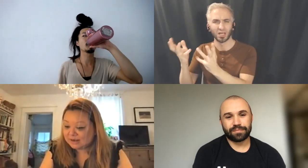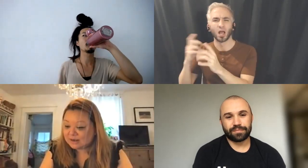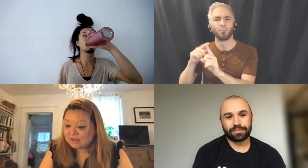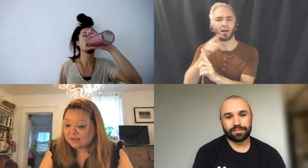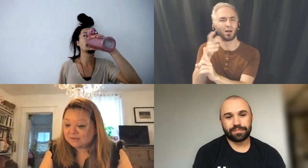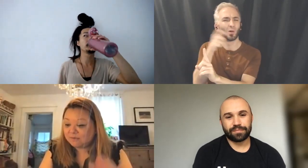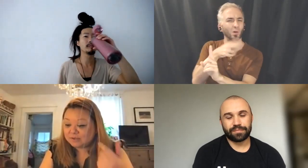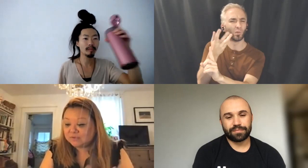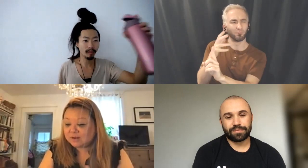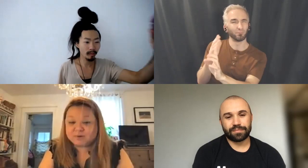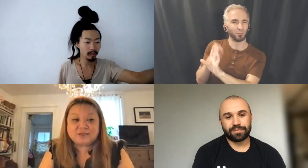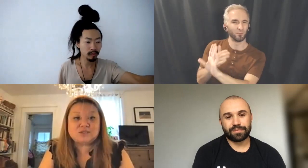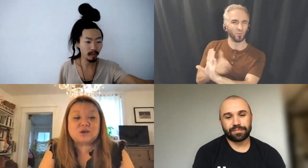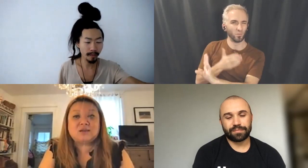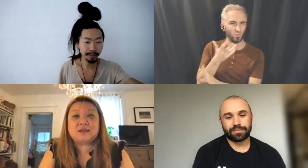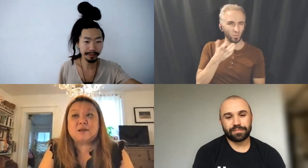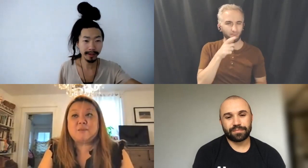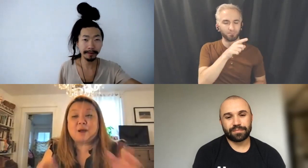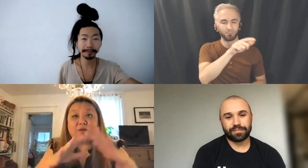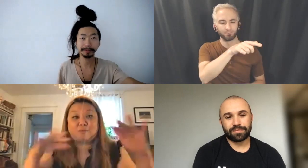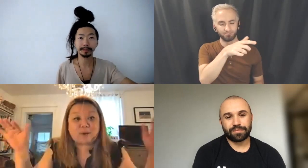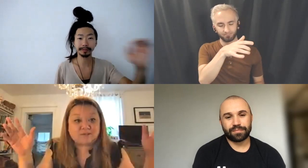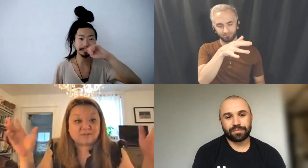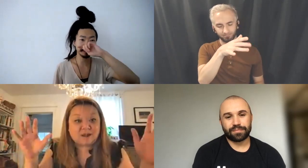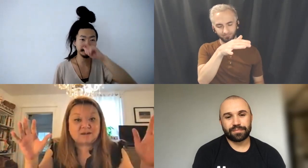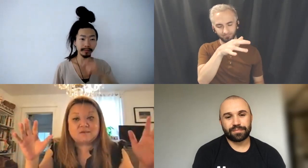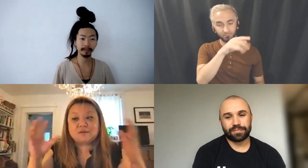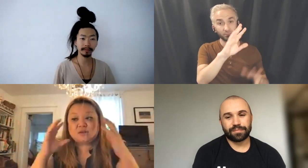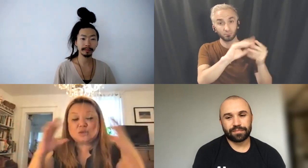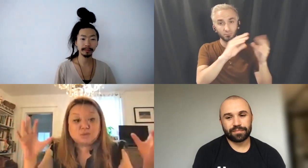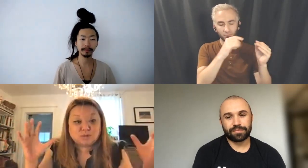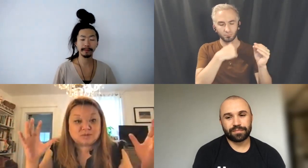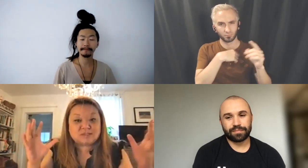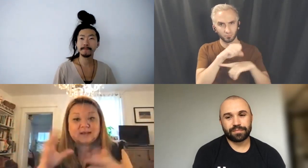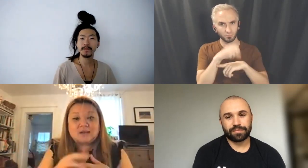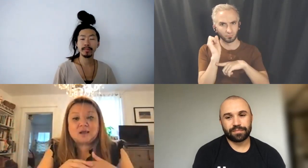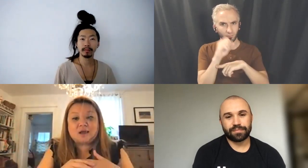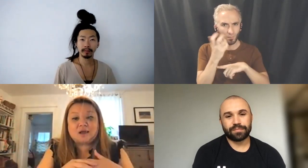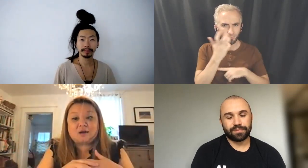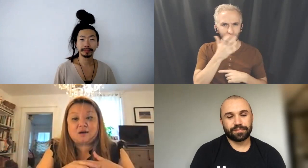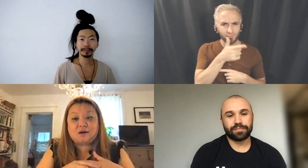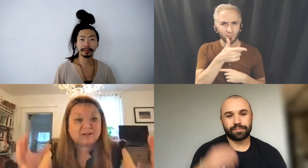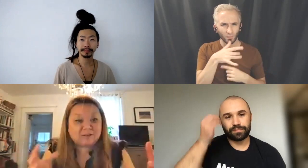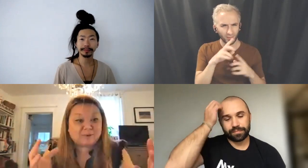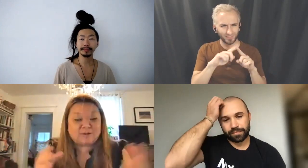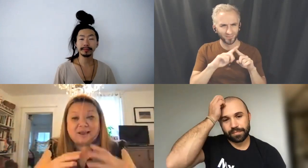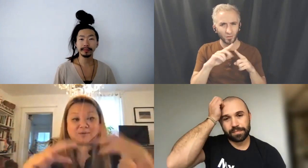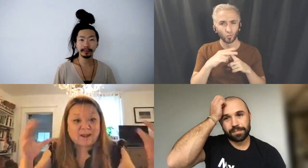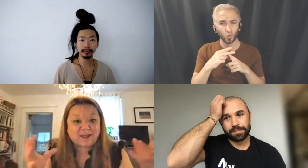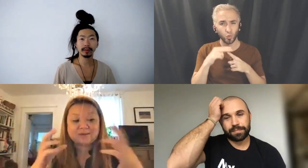First of all, I'm really struck like by the breadth of kind of tools that are available and around